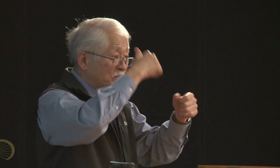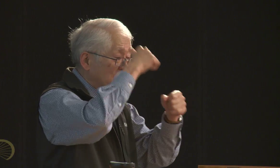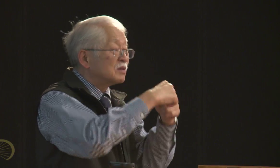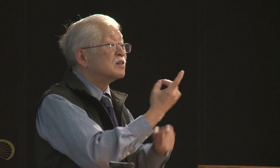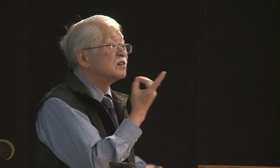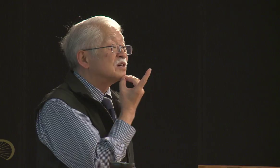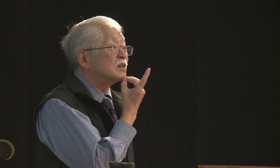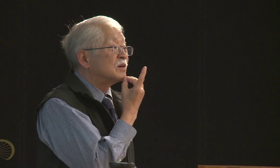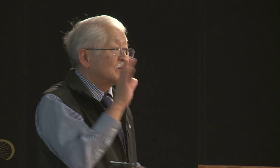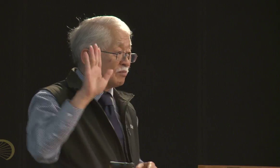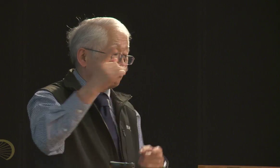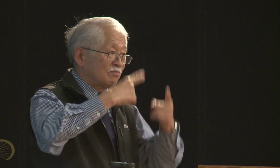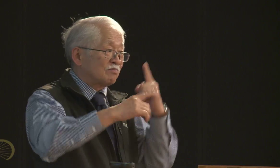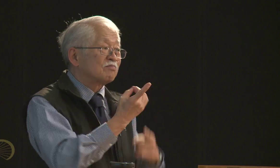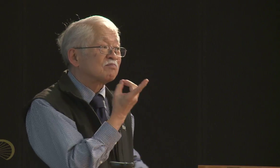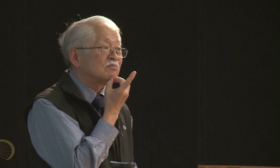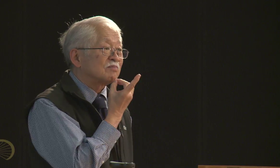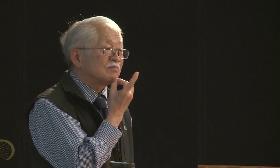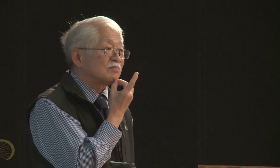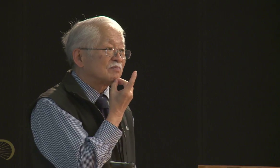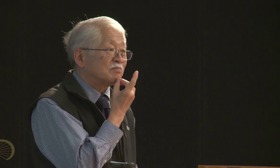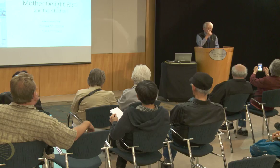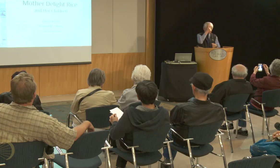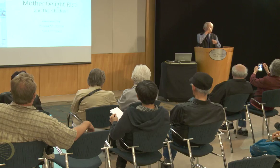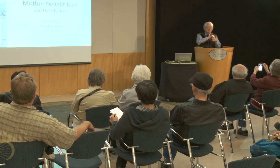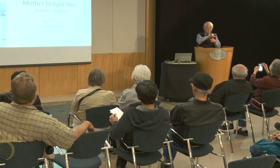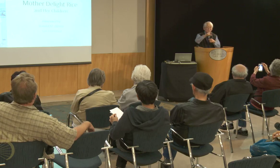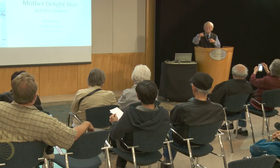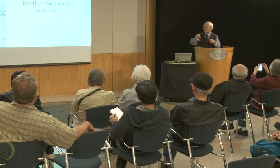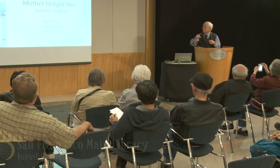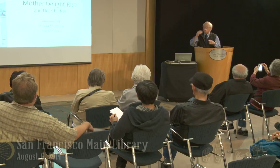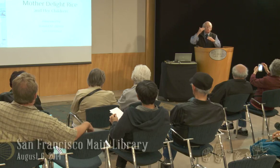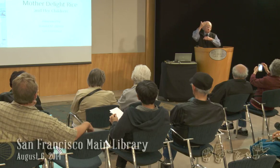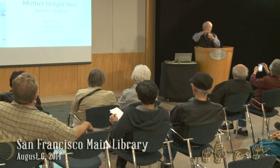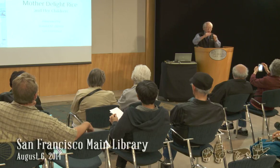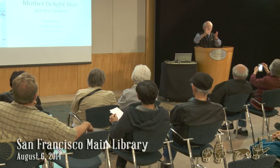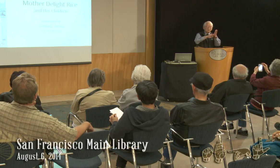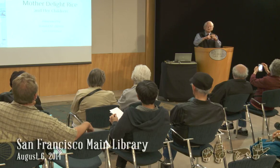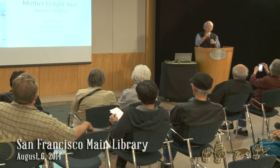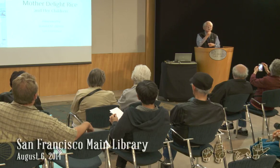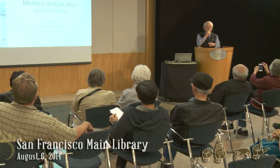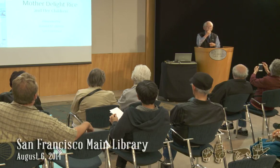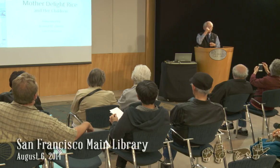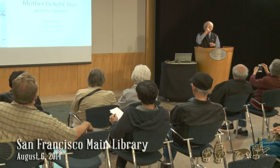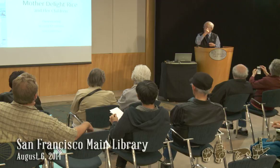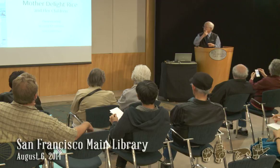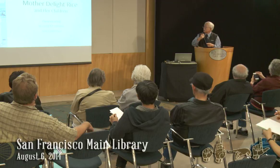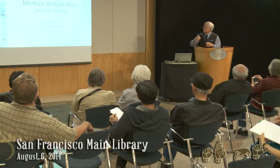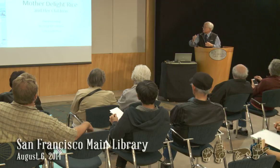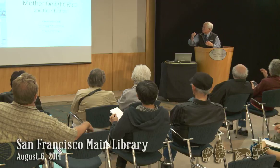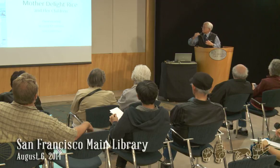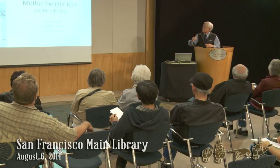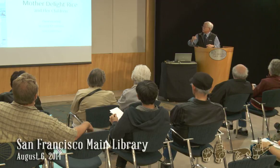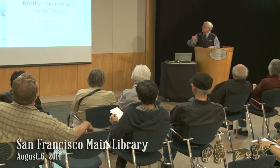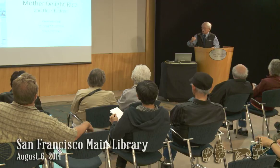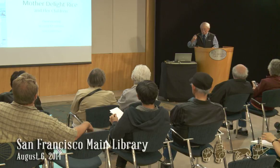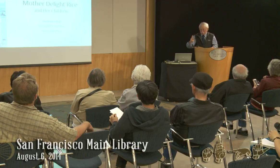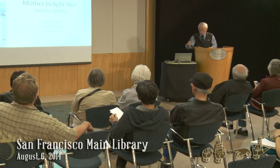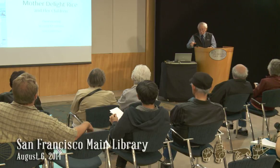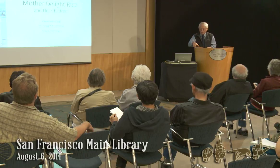I'd like to show you, this is the name sign that everybody used to -- when I use it, you remember that this refers to Delight Rice